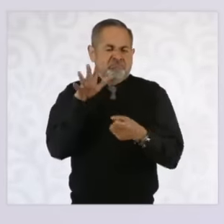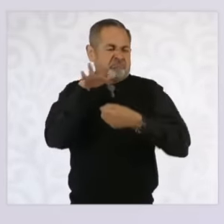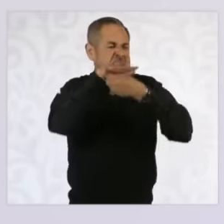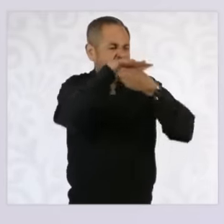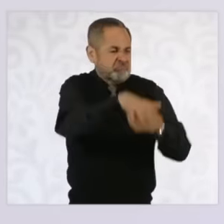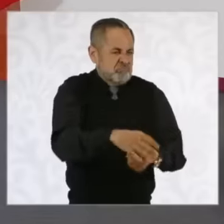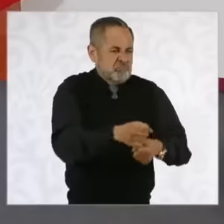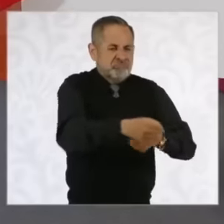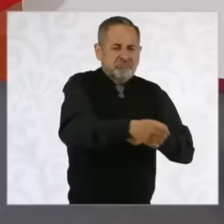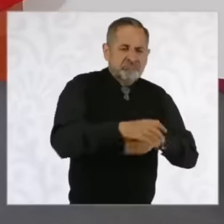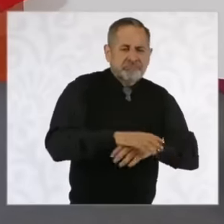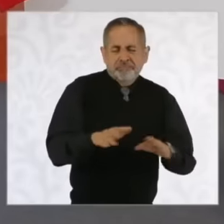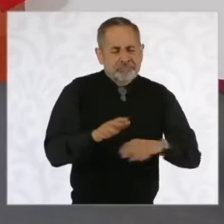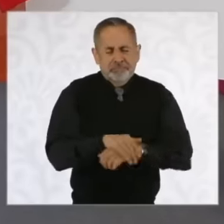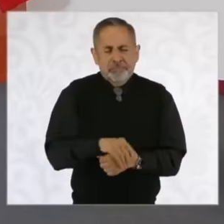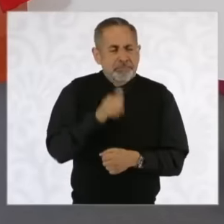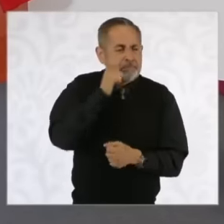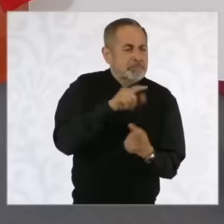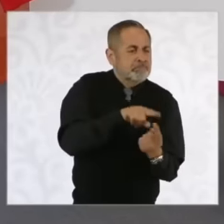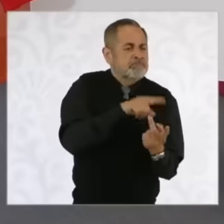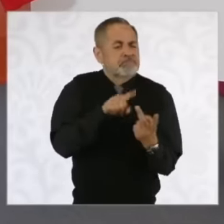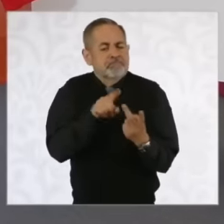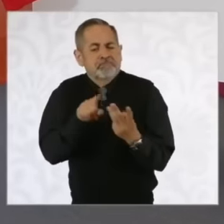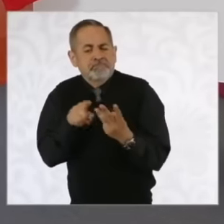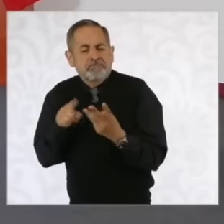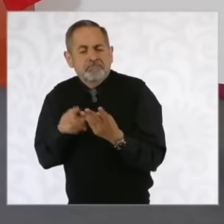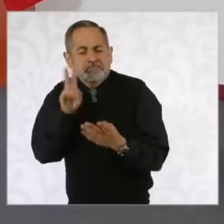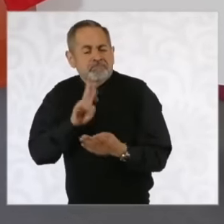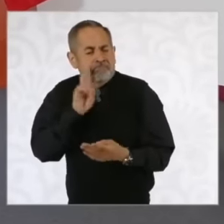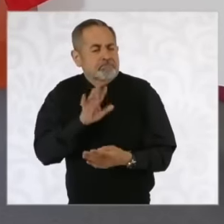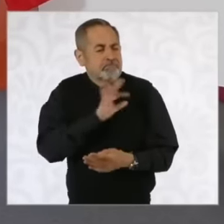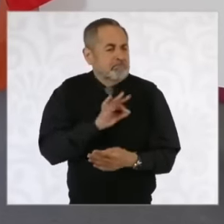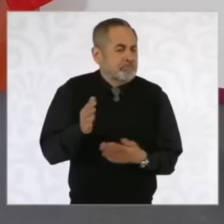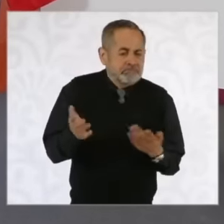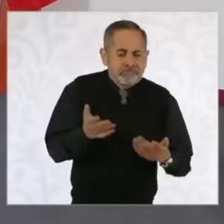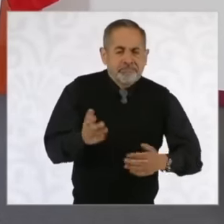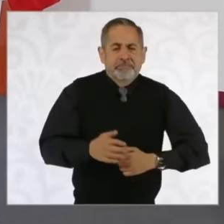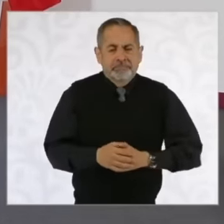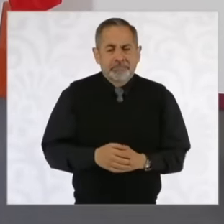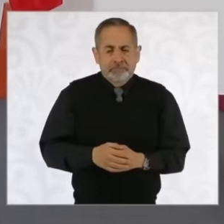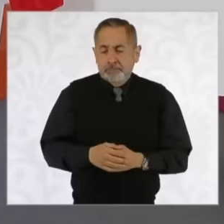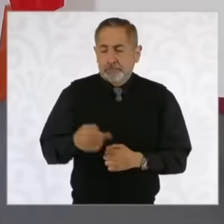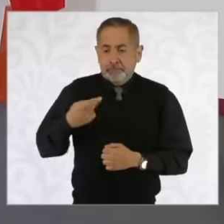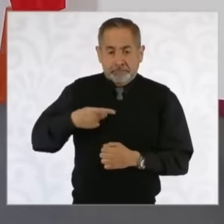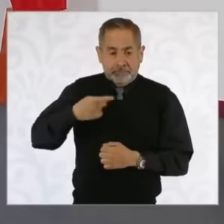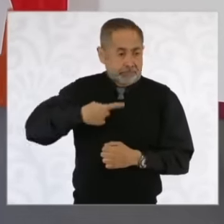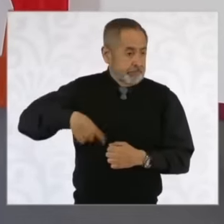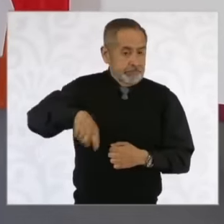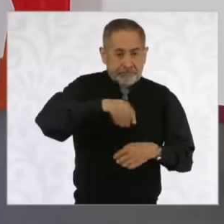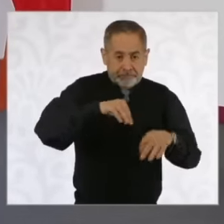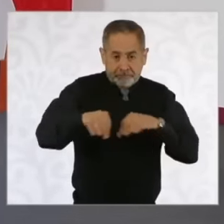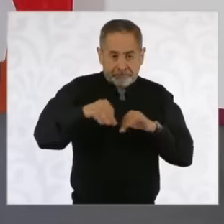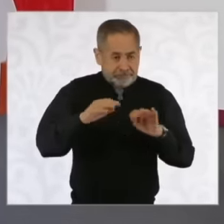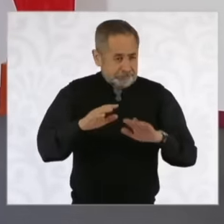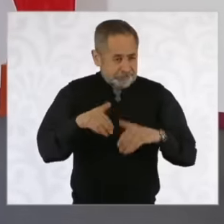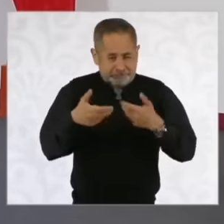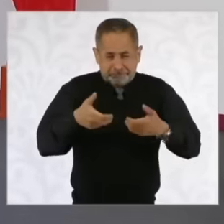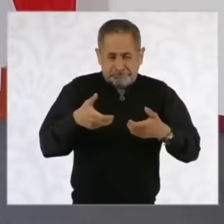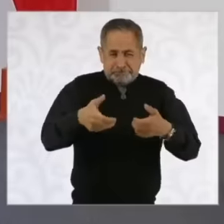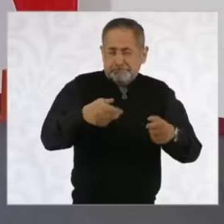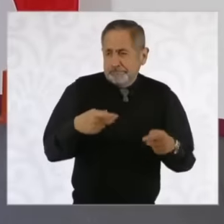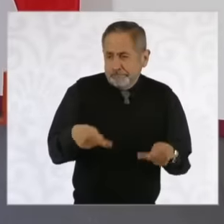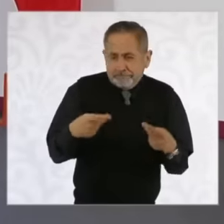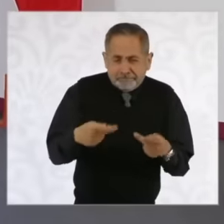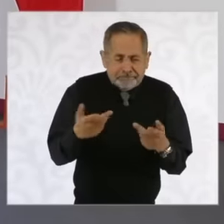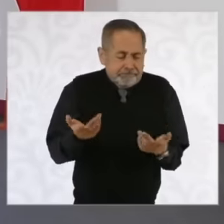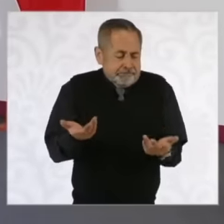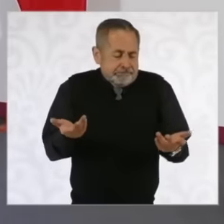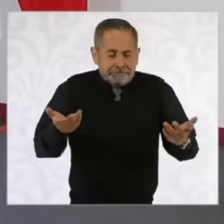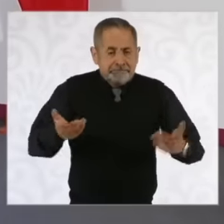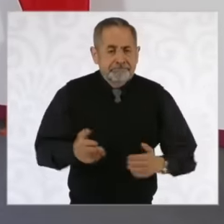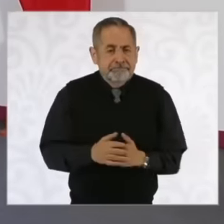other alternatives, eh, the people who work in public roads and if they are not going to be in a